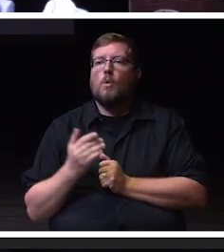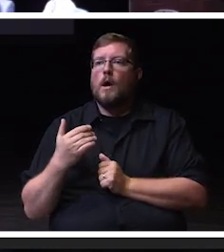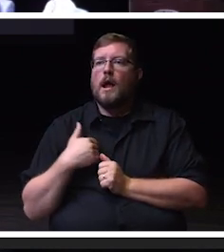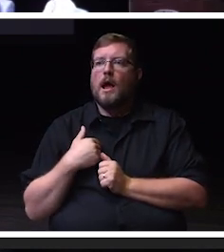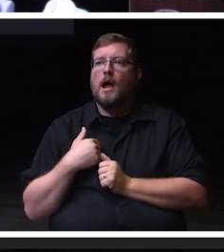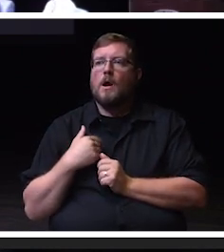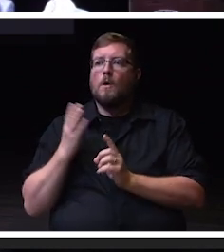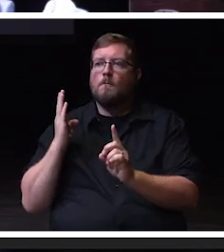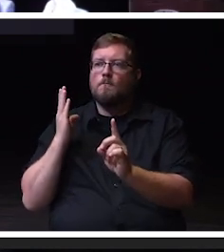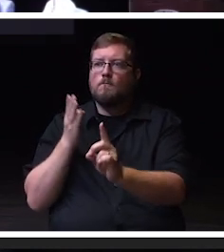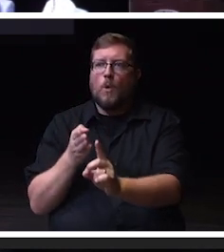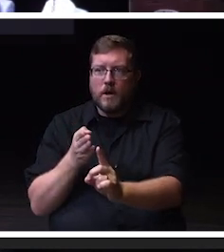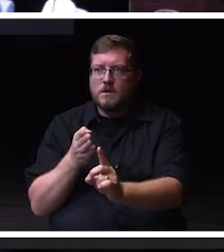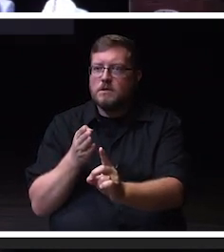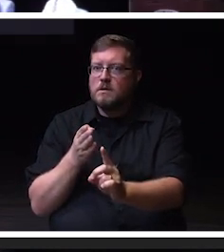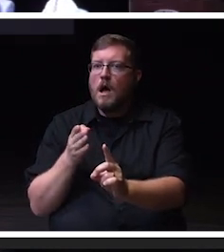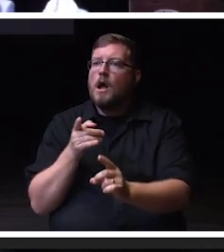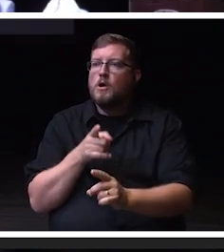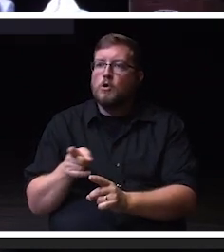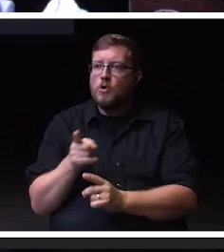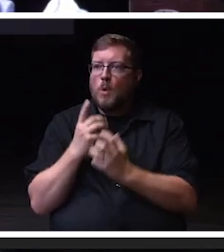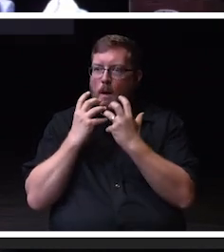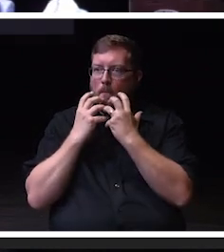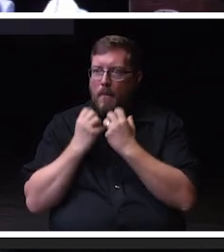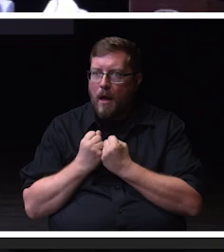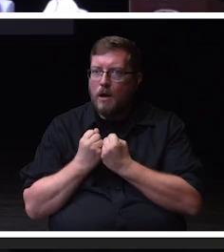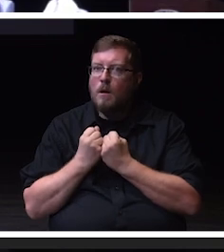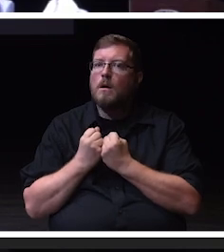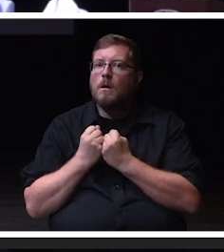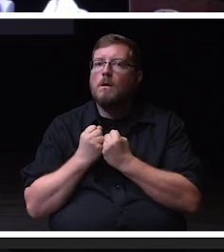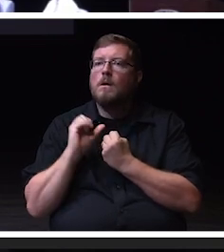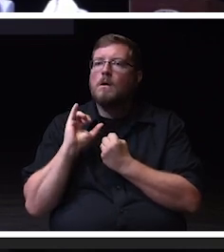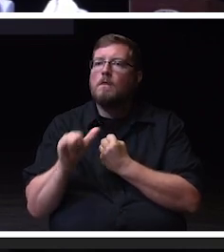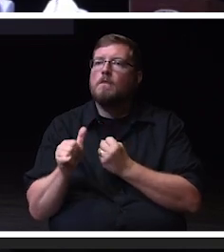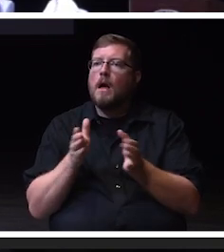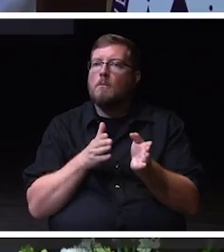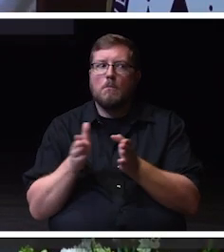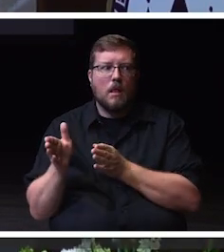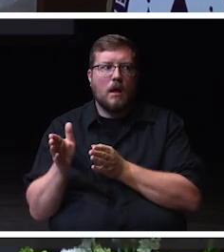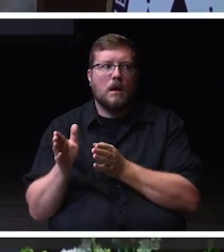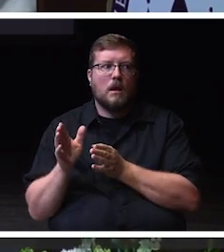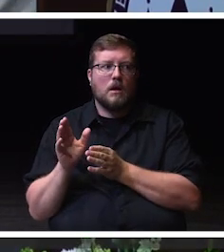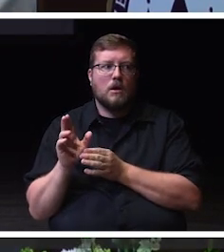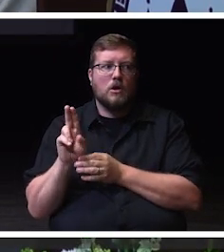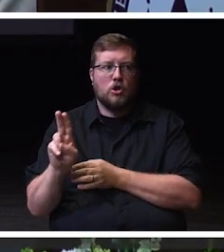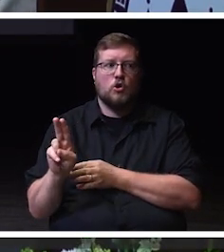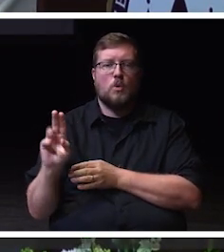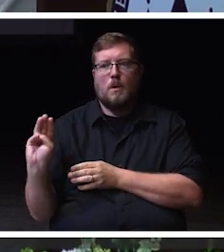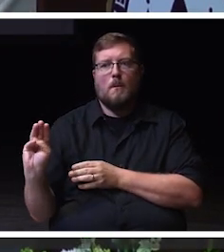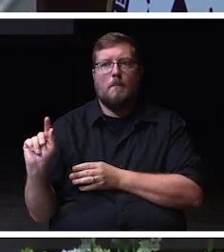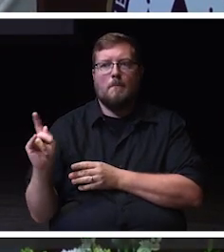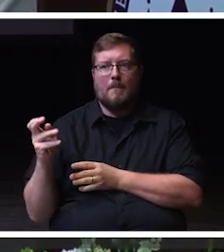It's an initiative that recognizes and values our employees. And we see you.